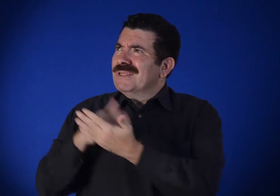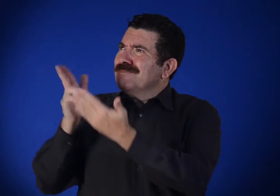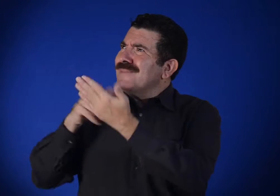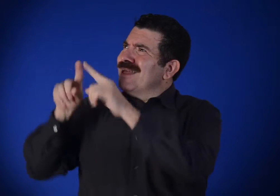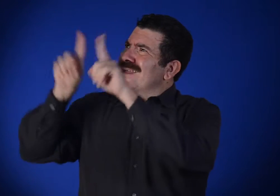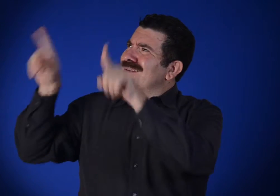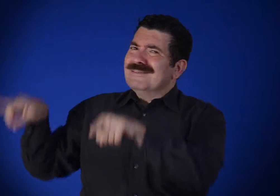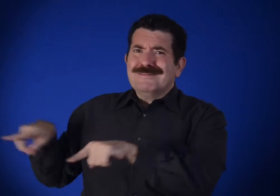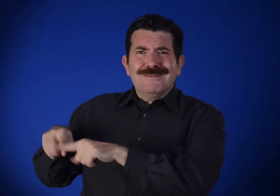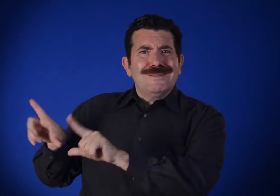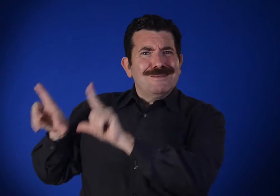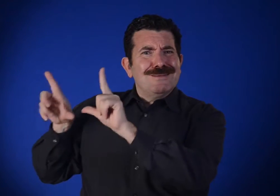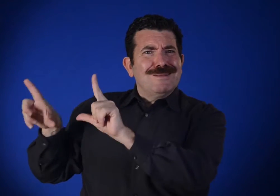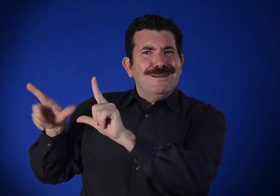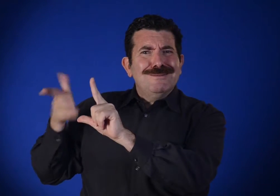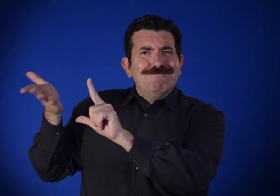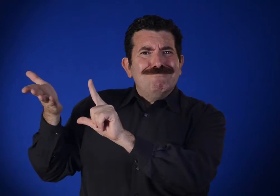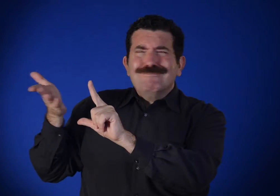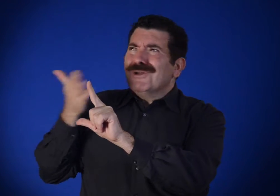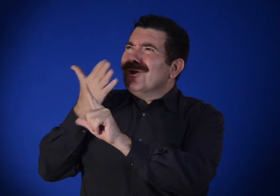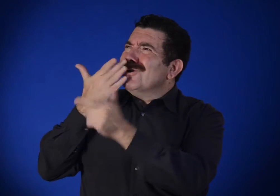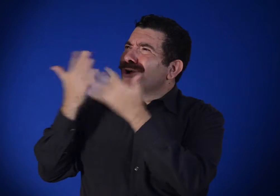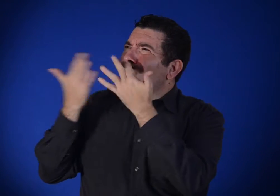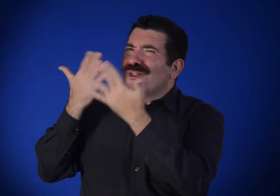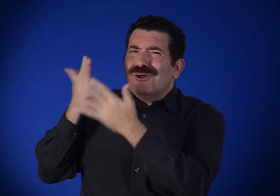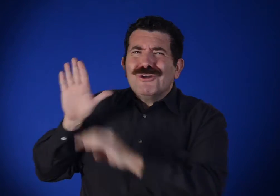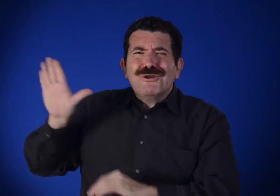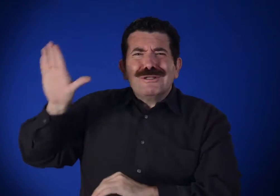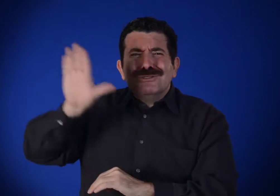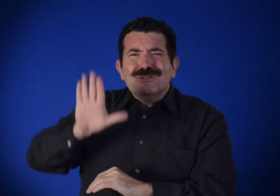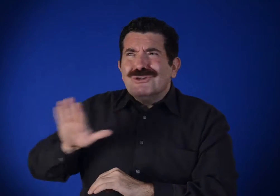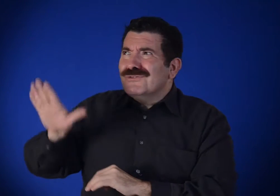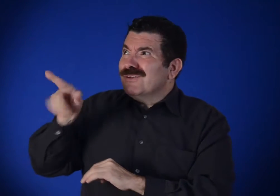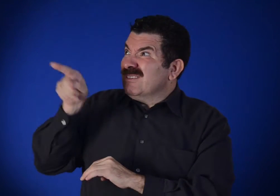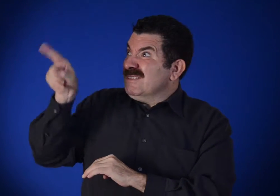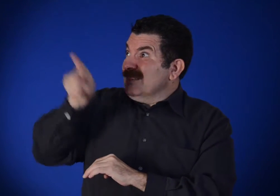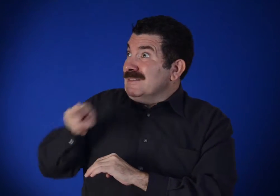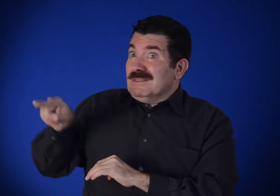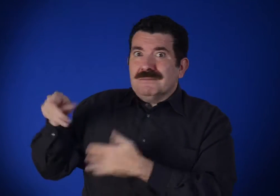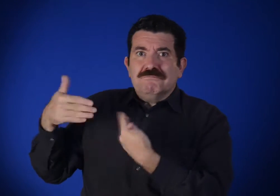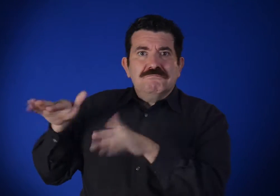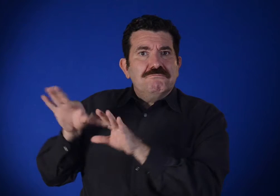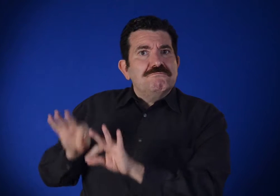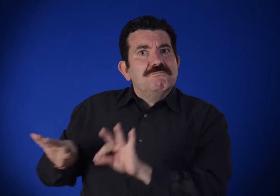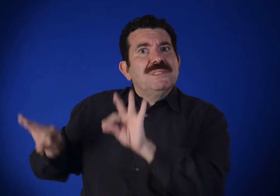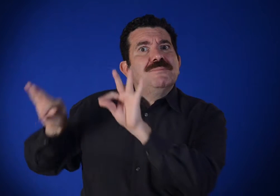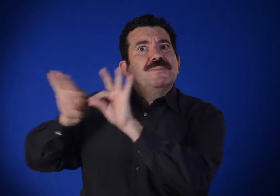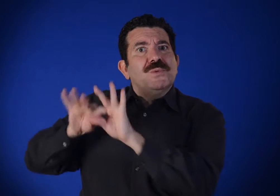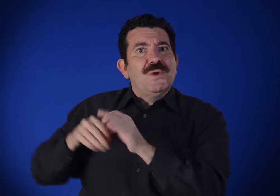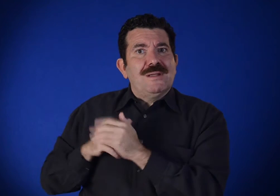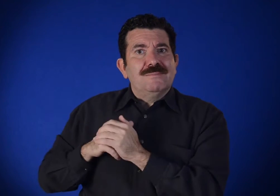In this painting, the color, texture, and the surface of the canvas itself is important.